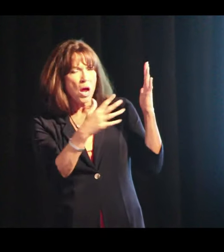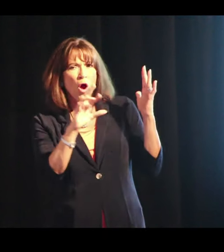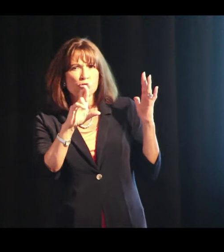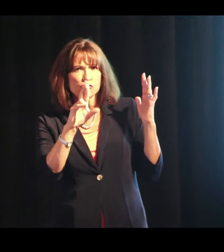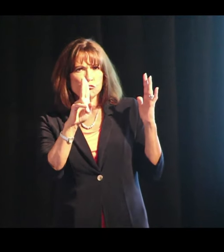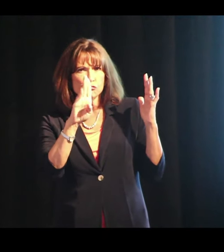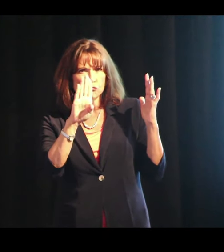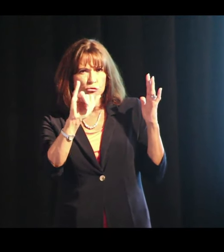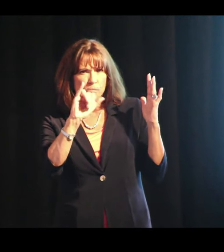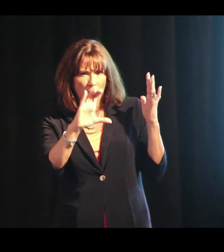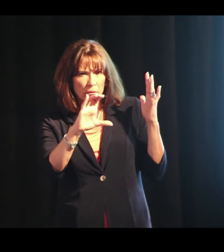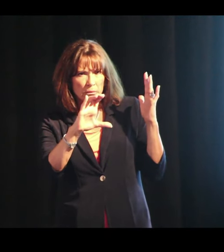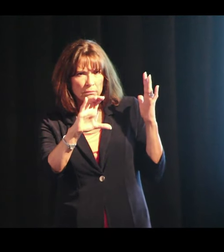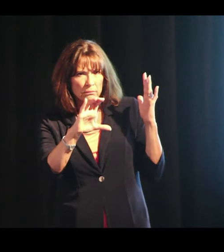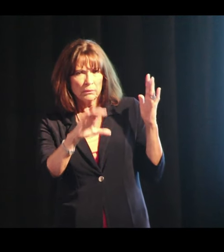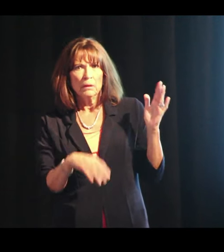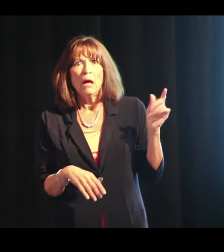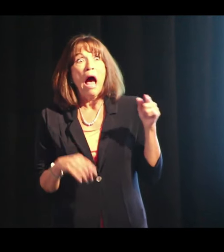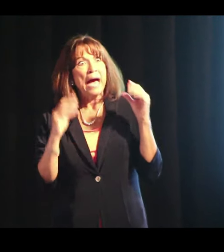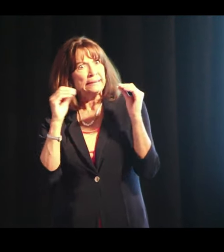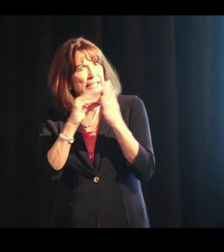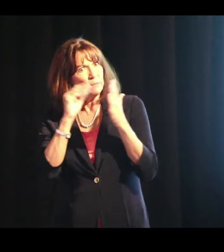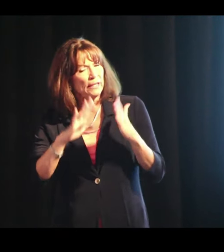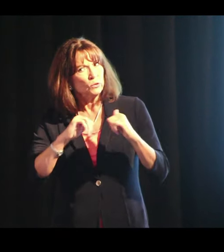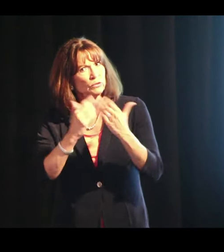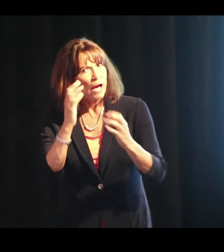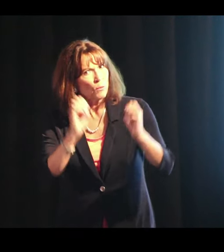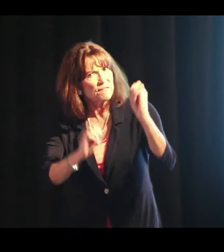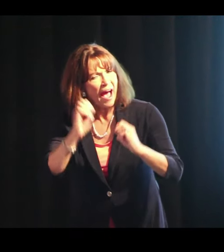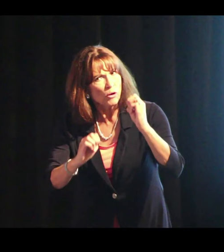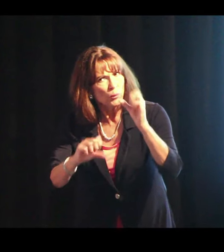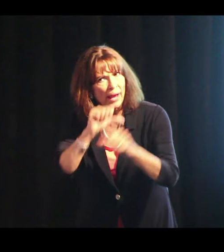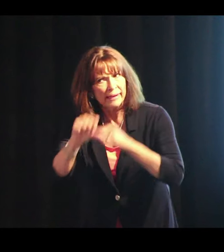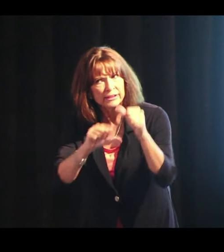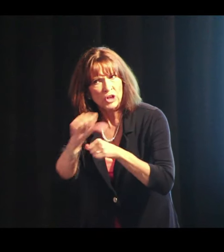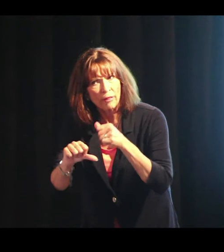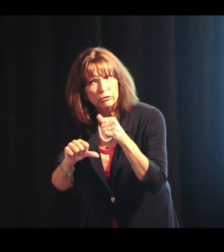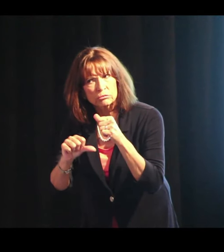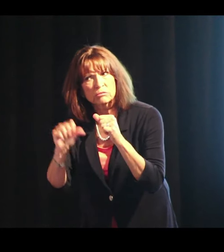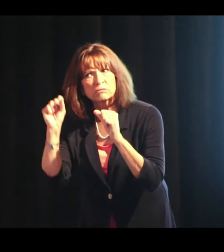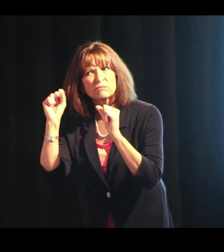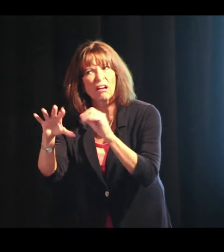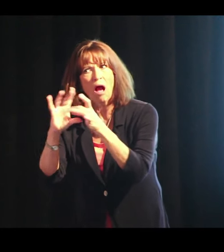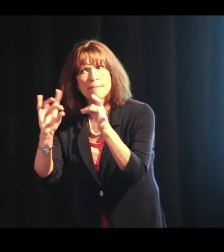that's kind of low on the rubric, but teaching how to evaluate each other's comments,